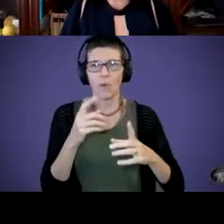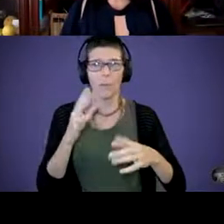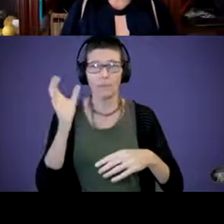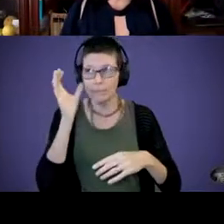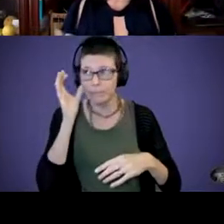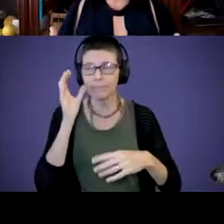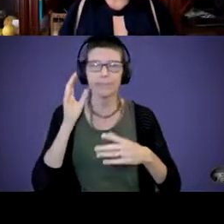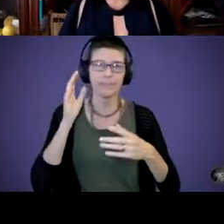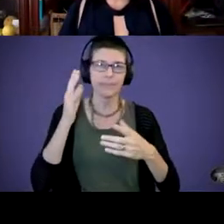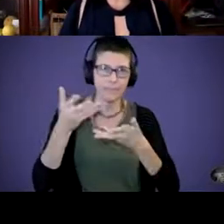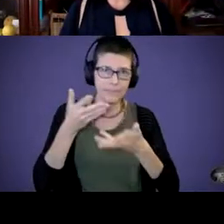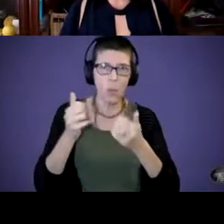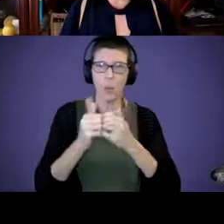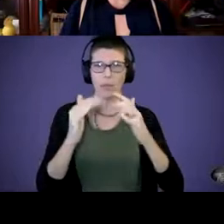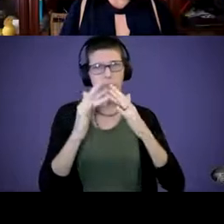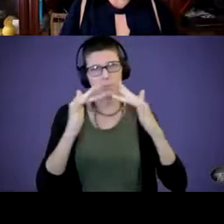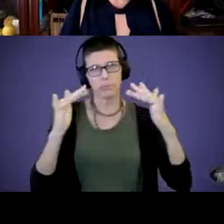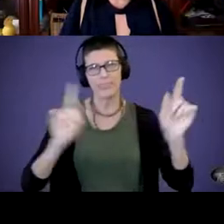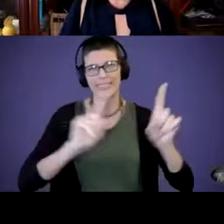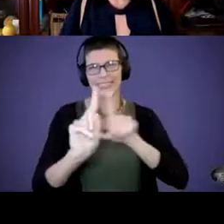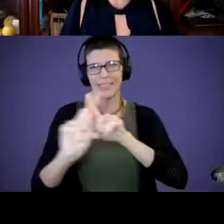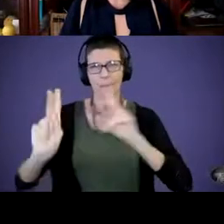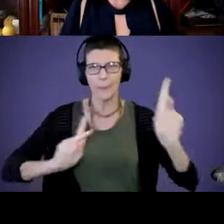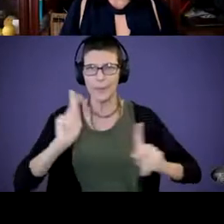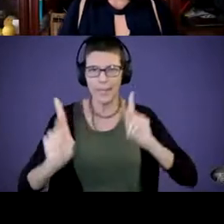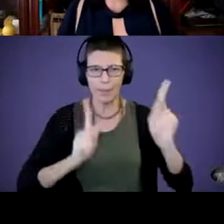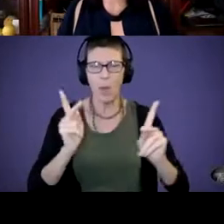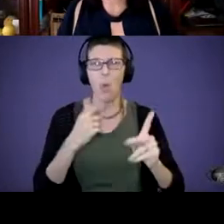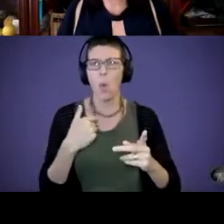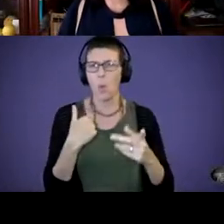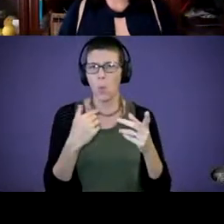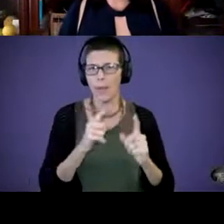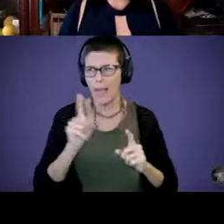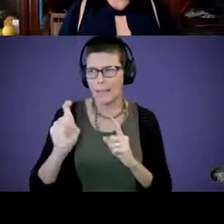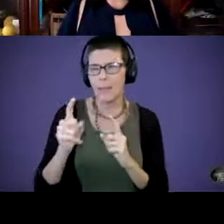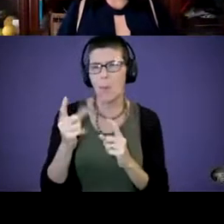a diverse group of different people. We asked them, “What was it like growing up deaf?”